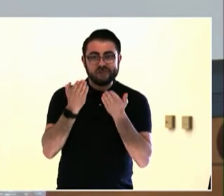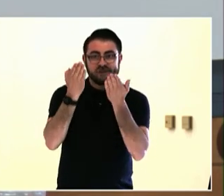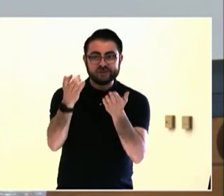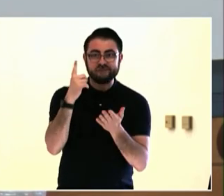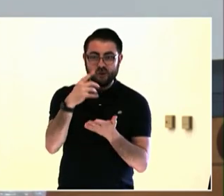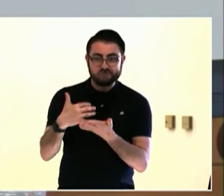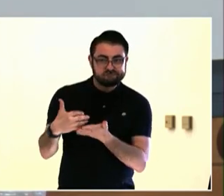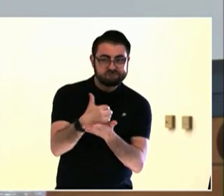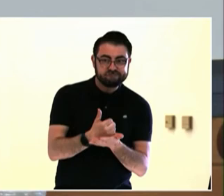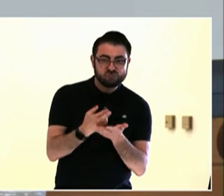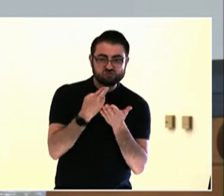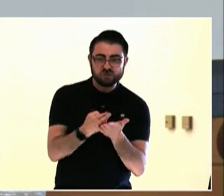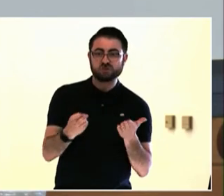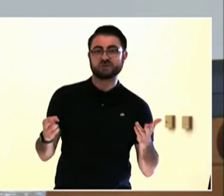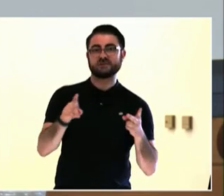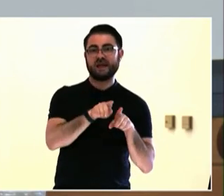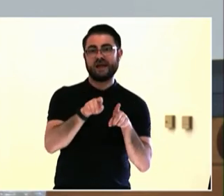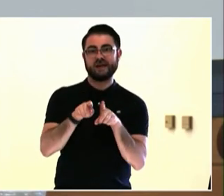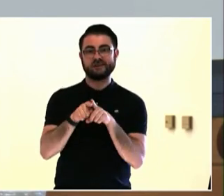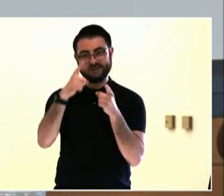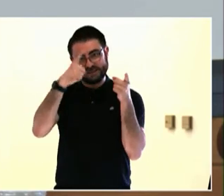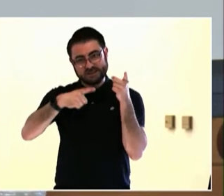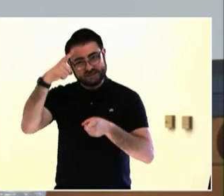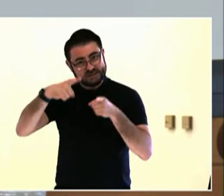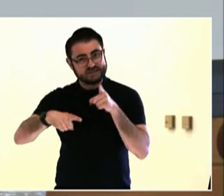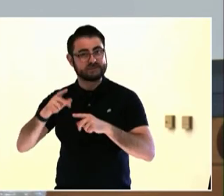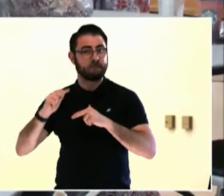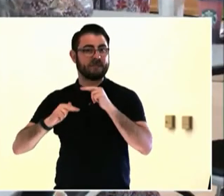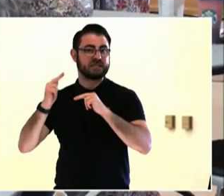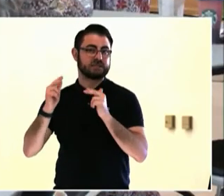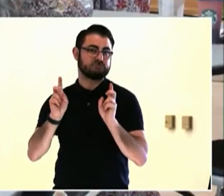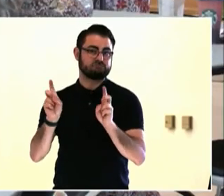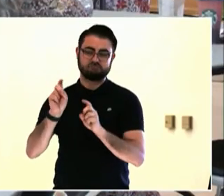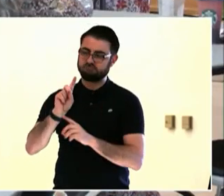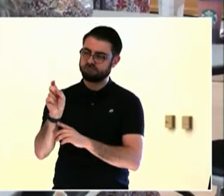government, you know, accountability, so thinking